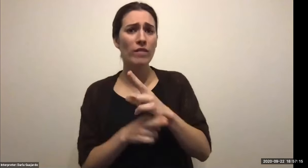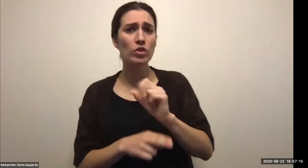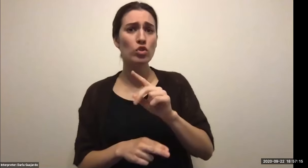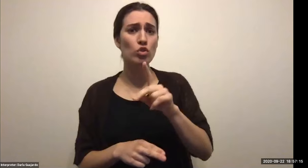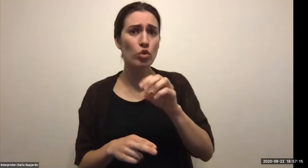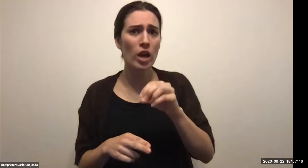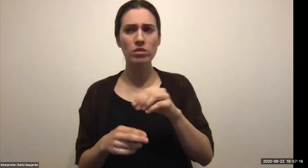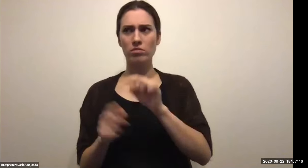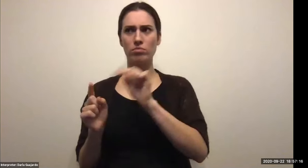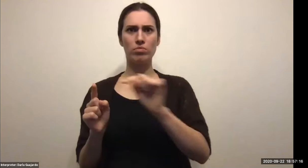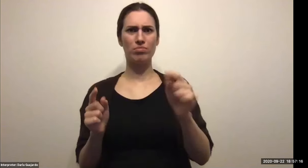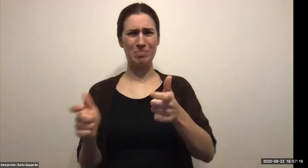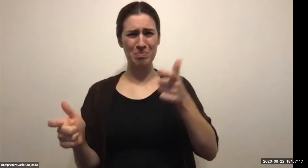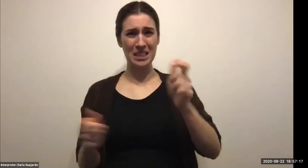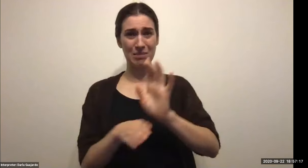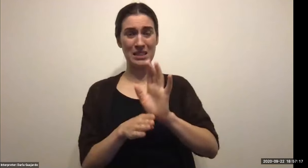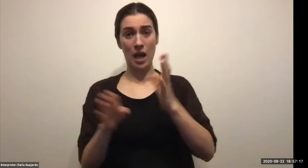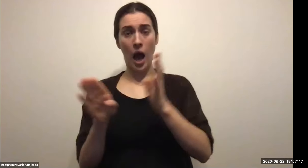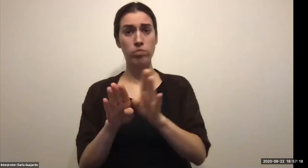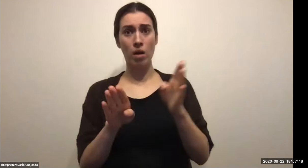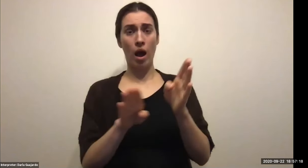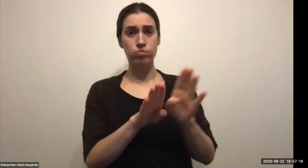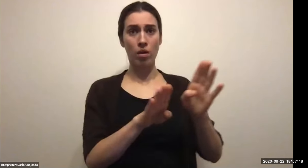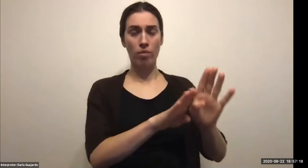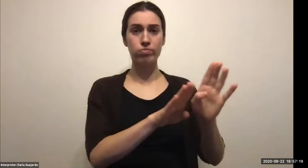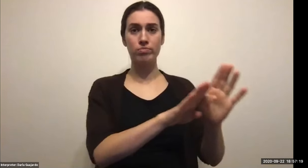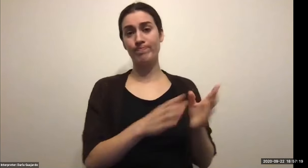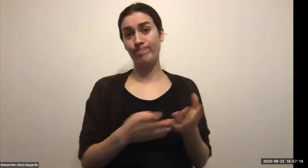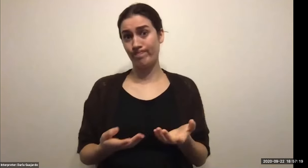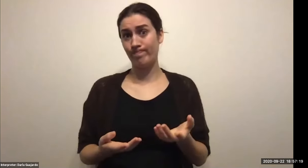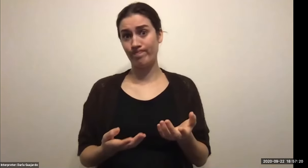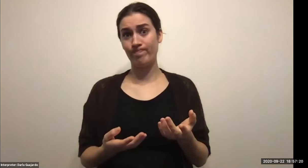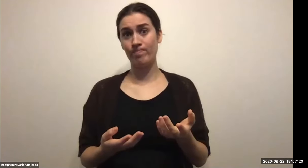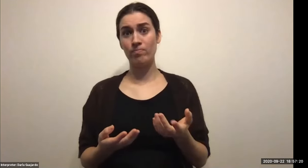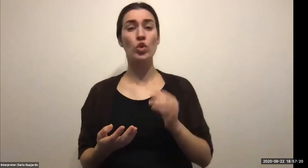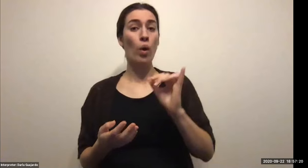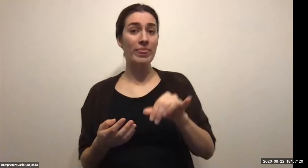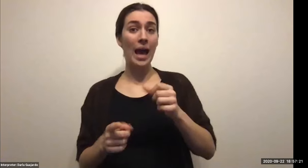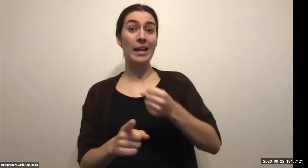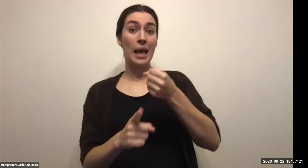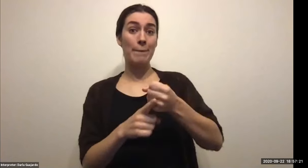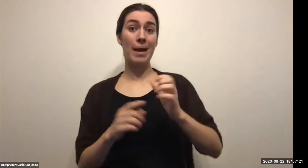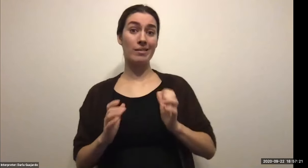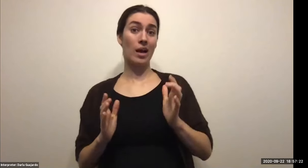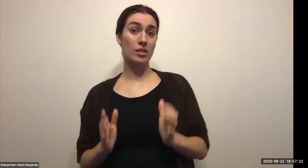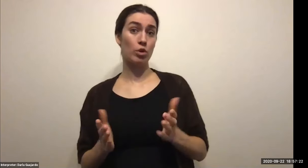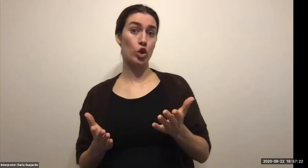Keith Wolling: So definitely gives you the communication, but what's happening in the industry. So if I look at today's I'm on my phone, you've got